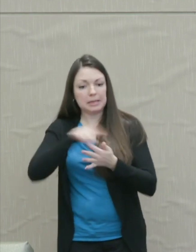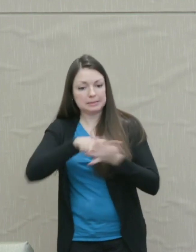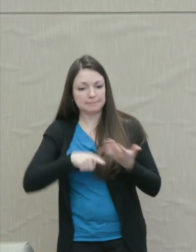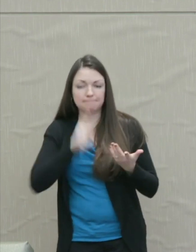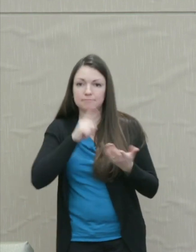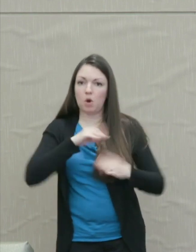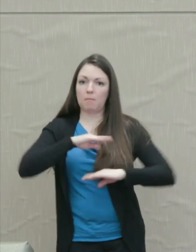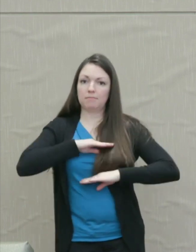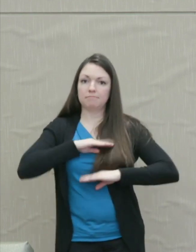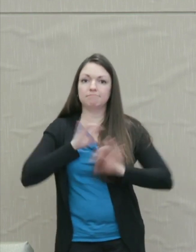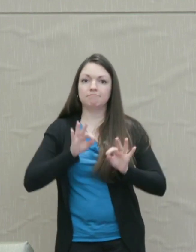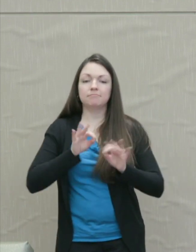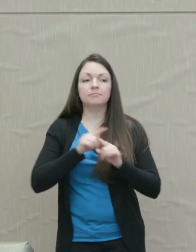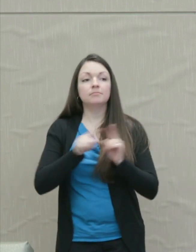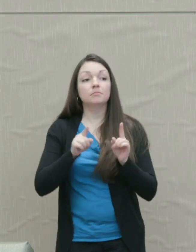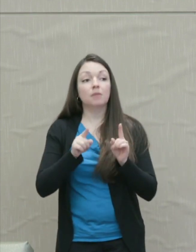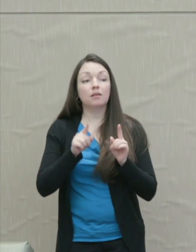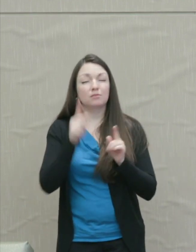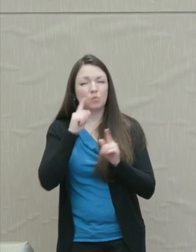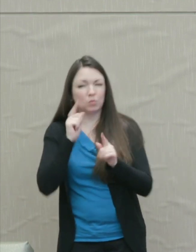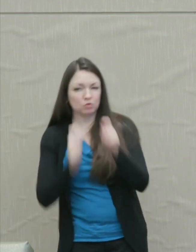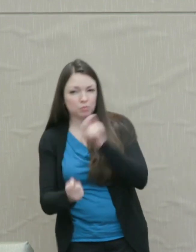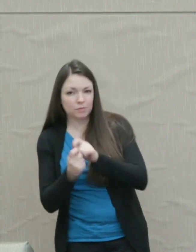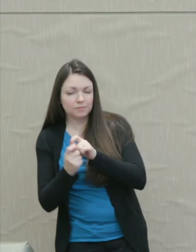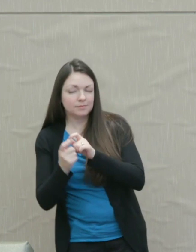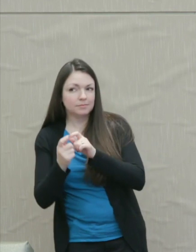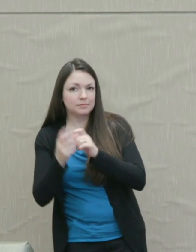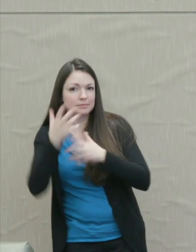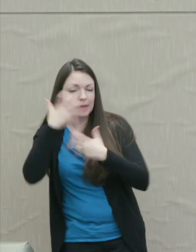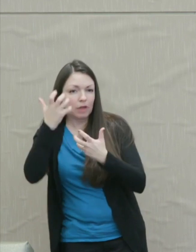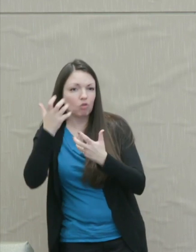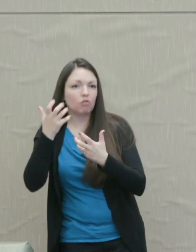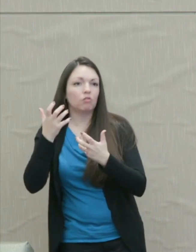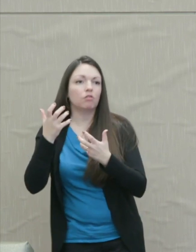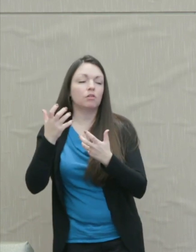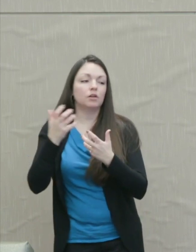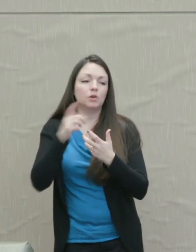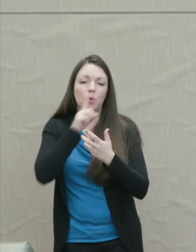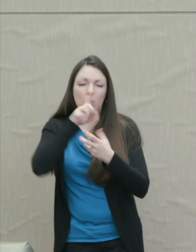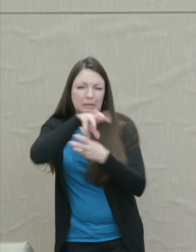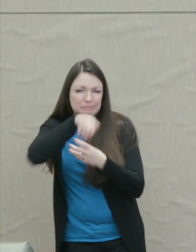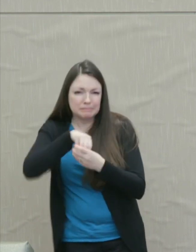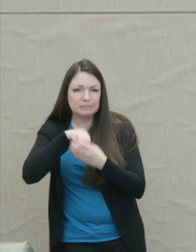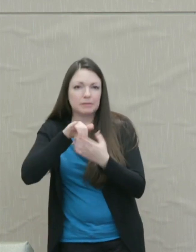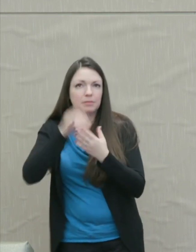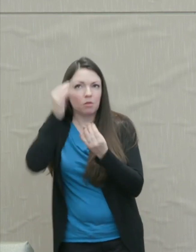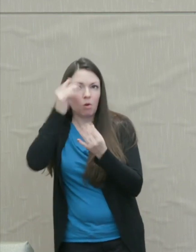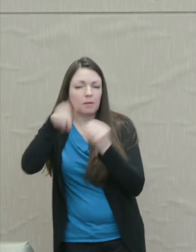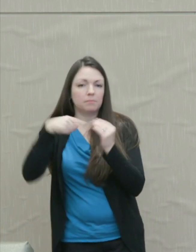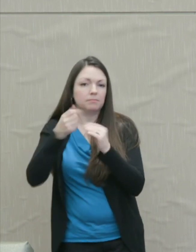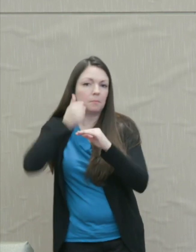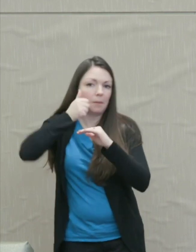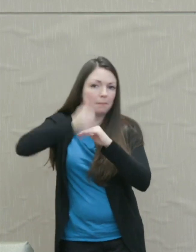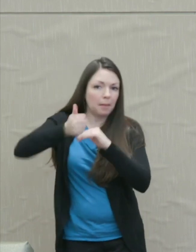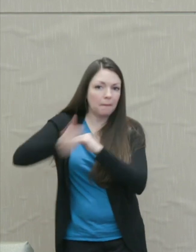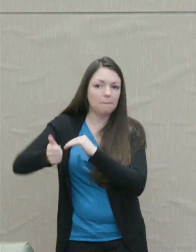But retributive anger all too often infects the thought of blame and even the idea of